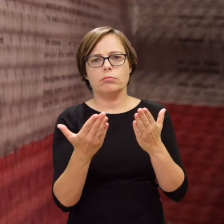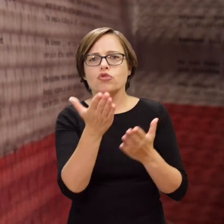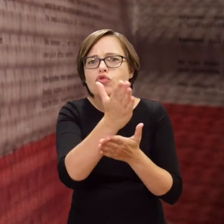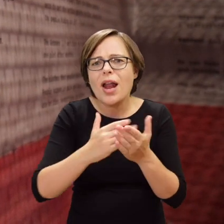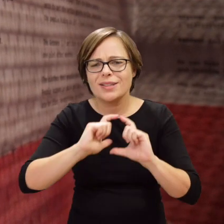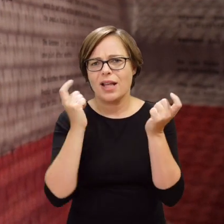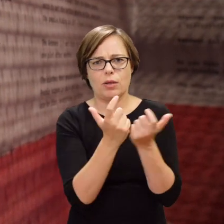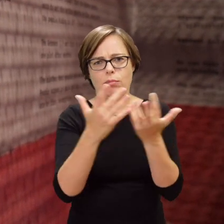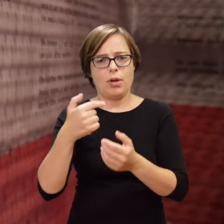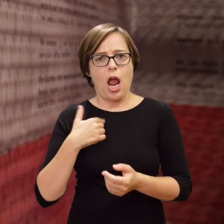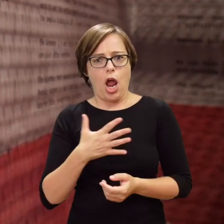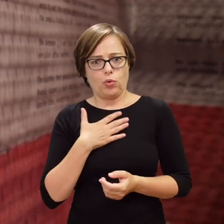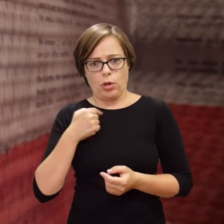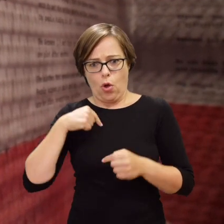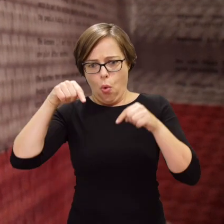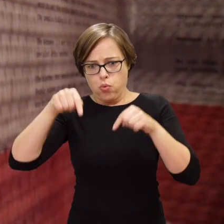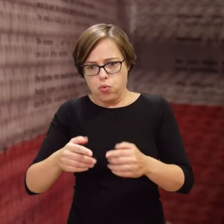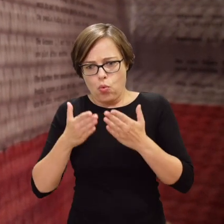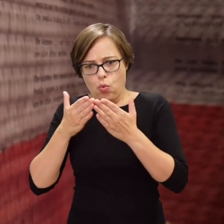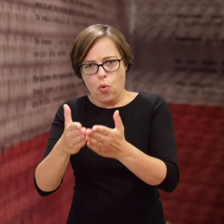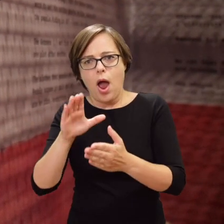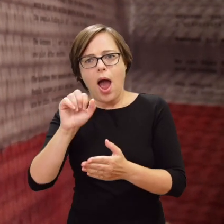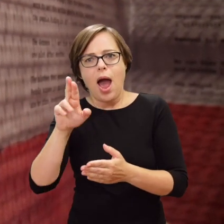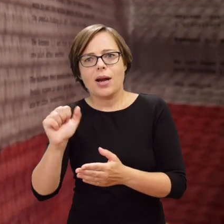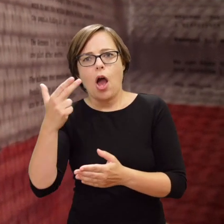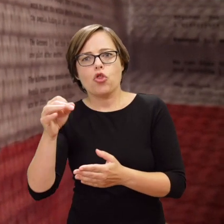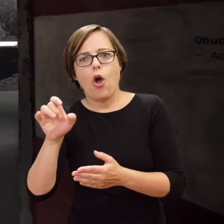I have a feeling I’m sitting in Noah’s Ark, surrounded by a sea of fire.